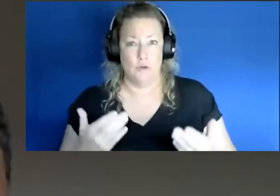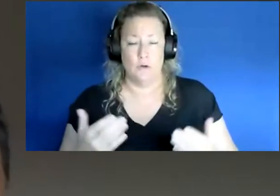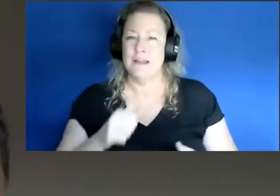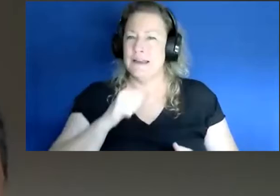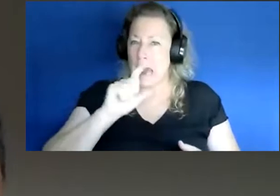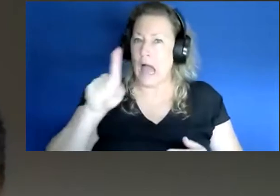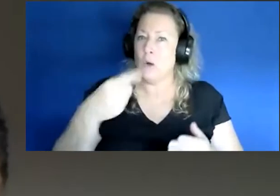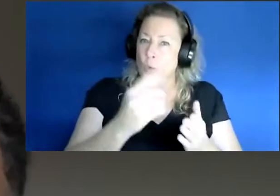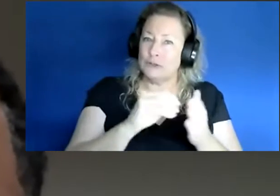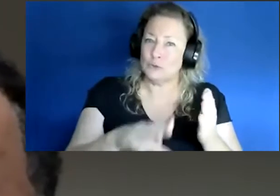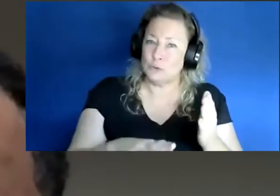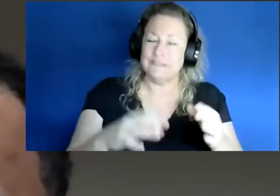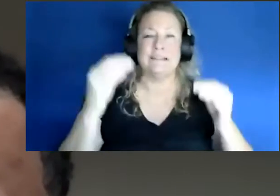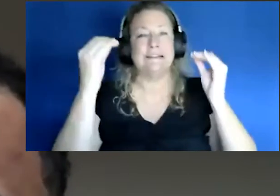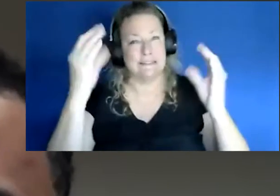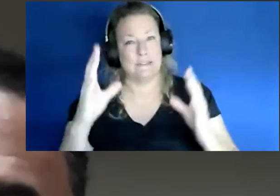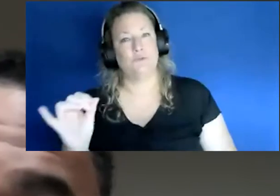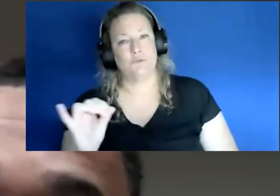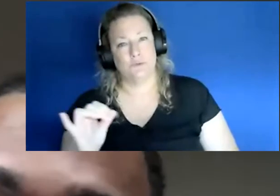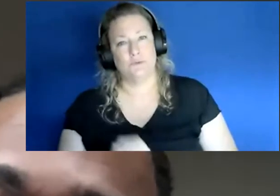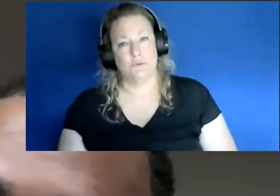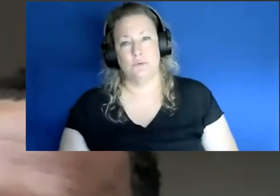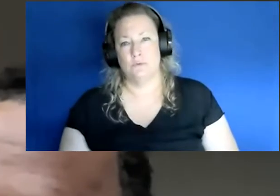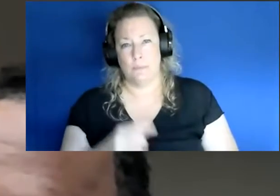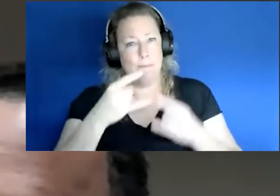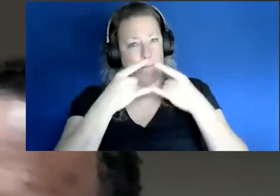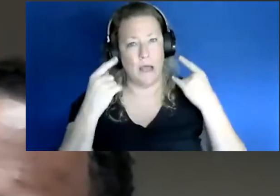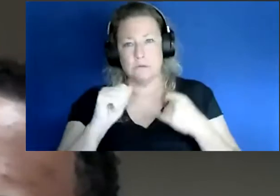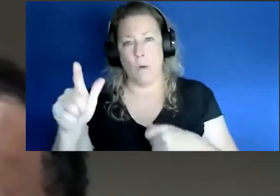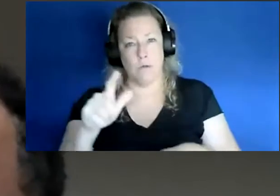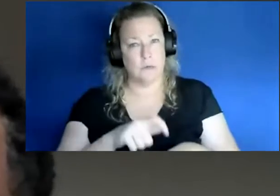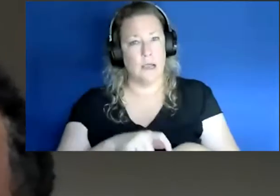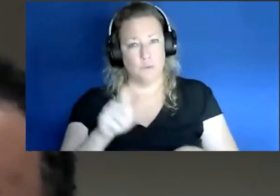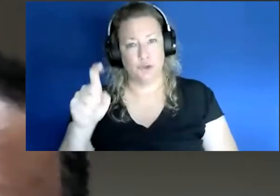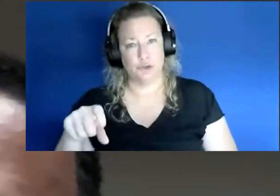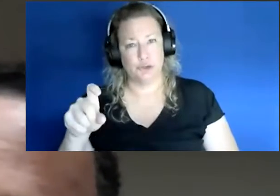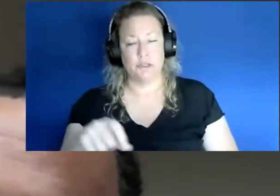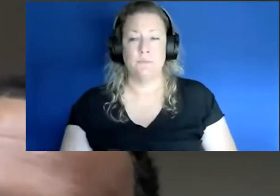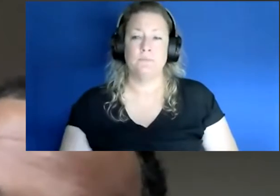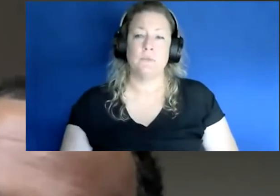also teachers something you should wear a mask at all times. Another change that occurred this week